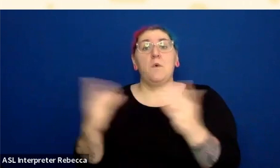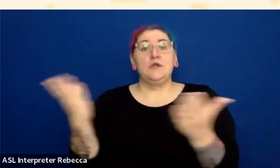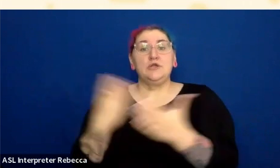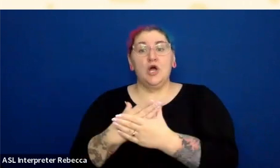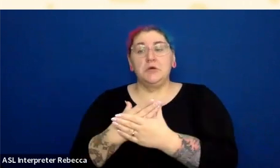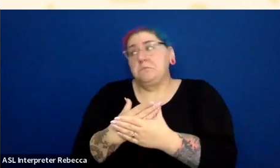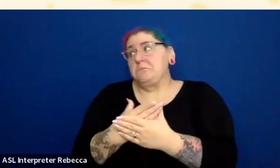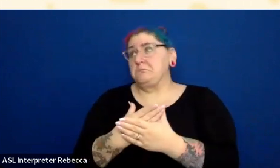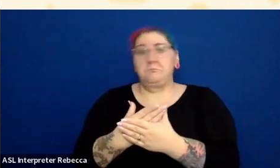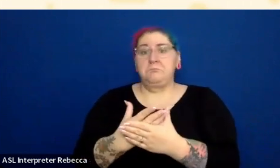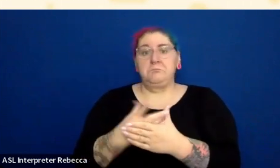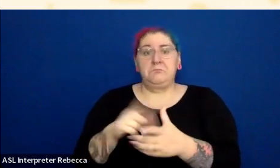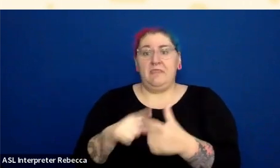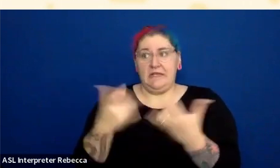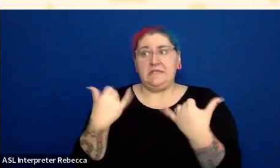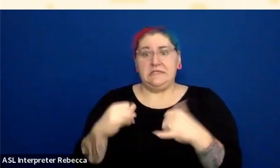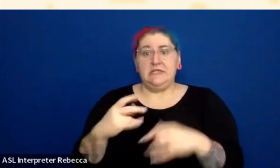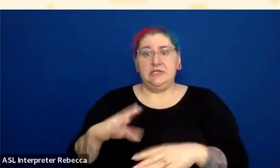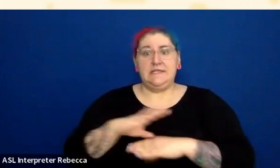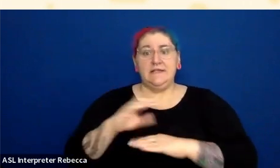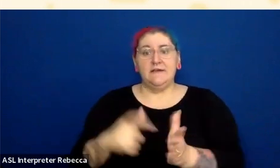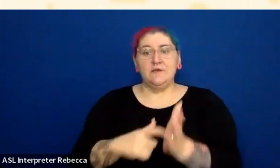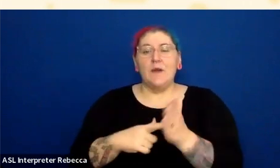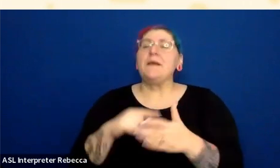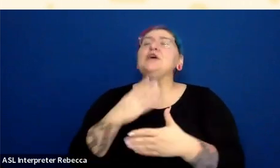So some of these are like one-second checks, but it's important to do this.